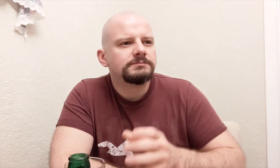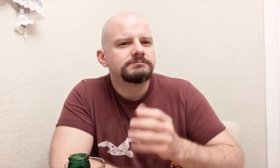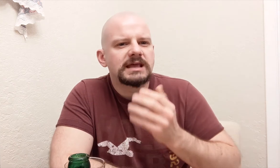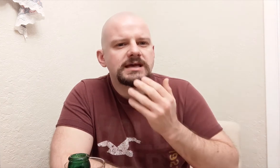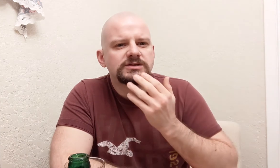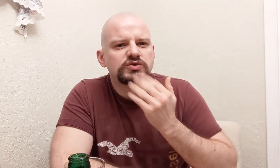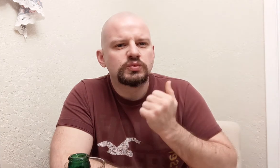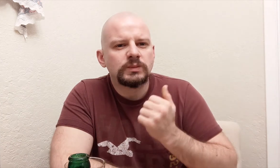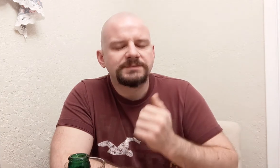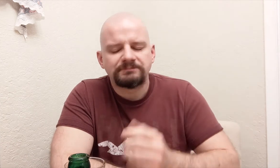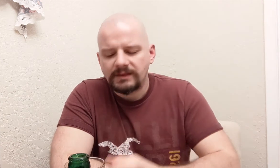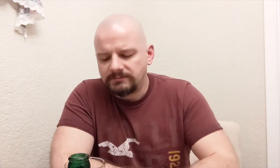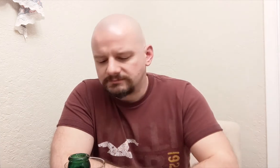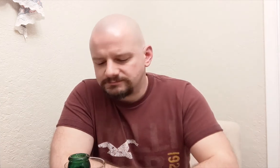It's sweet.